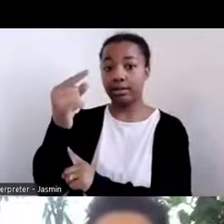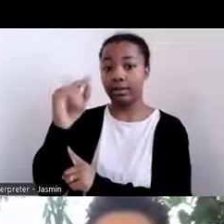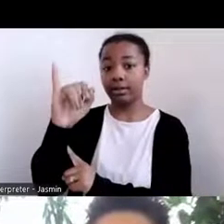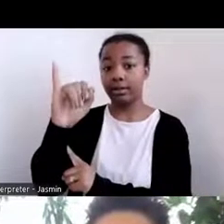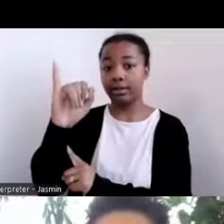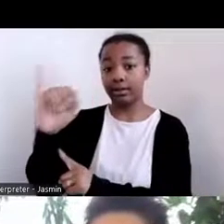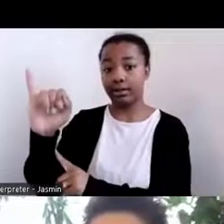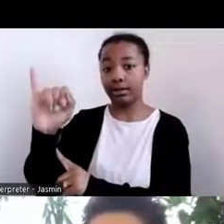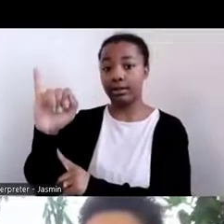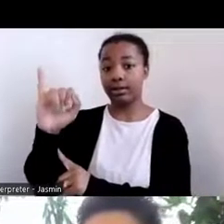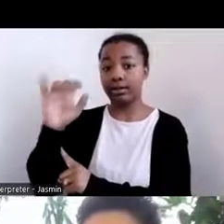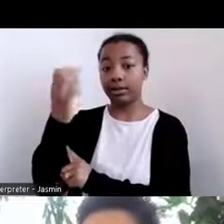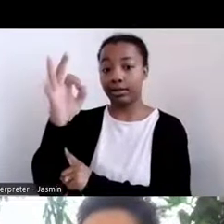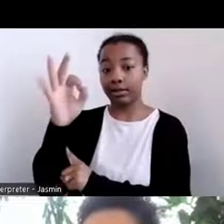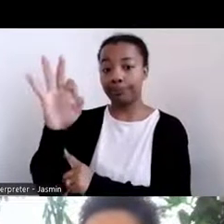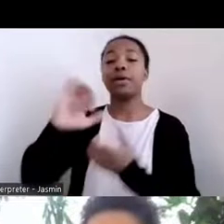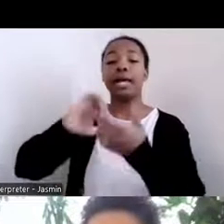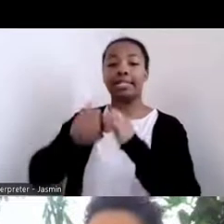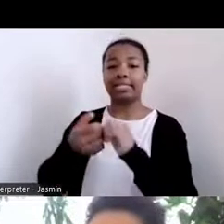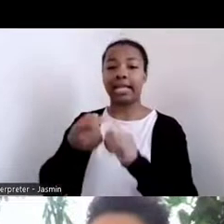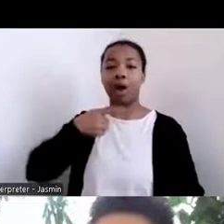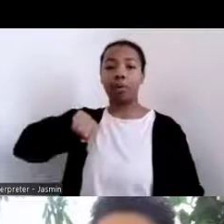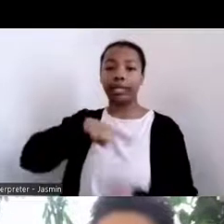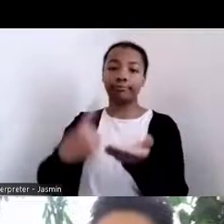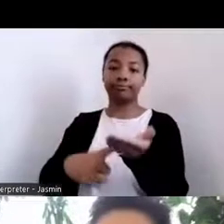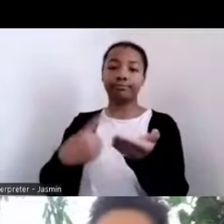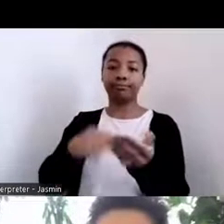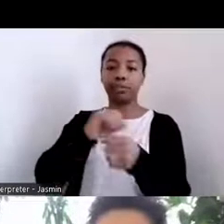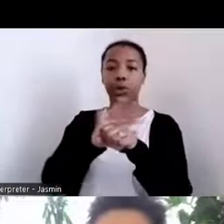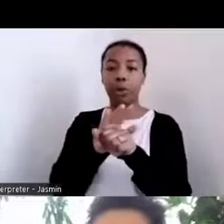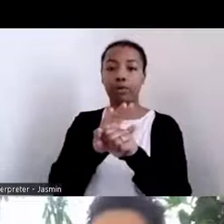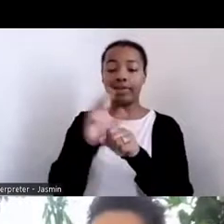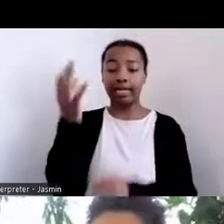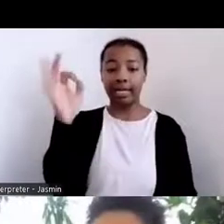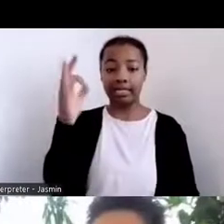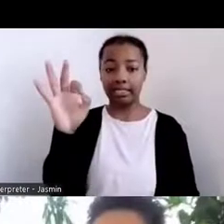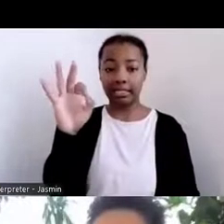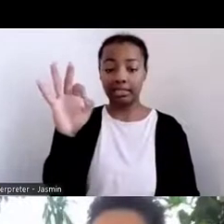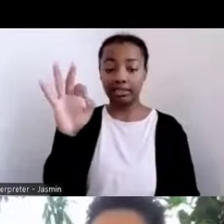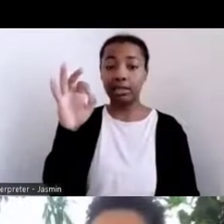And we think about UNESCO's decade now from 2022 to 2032